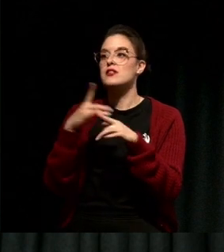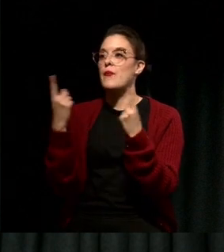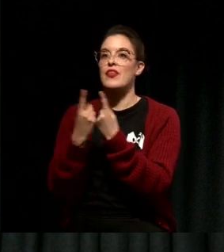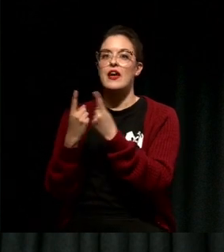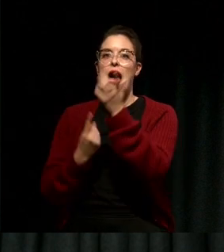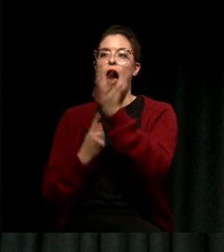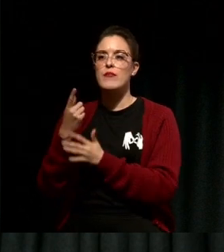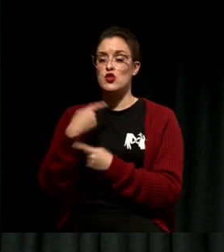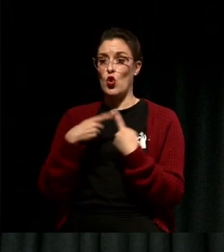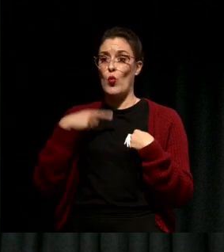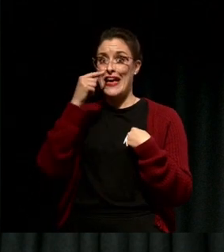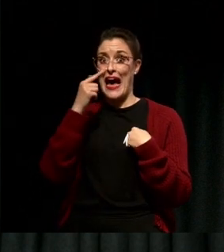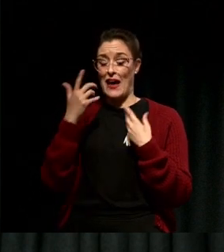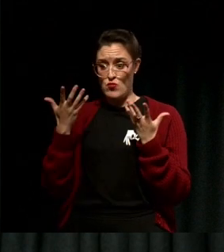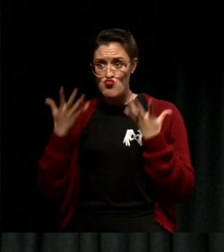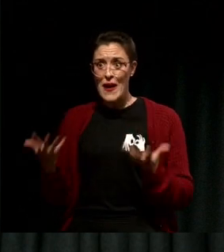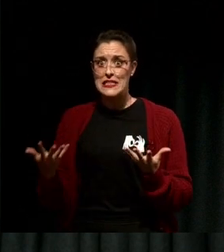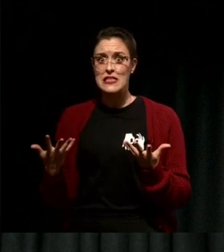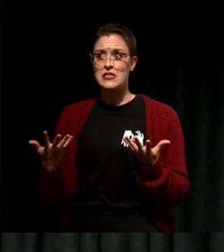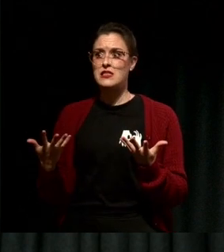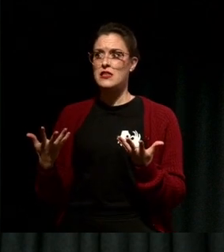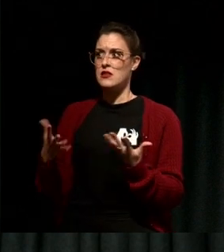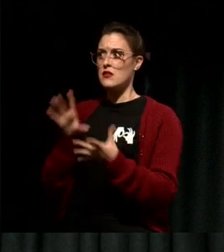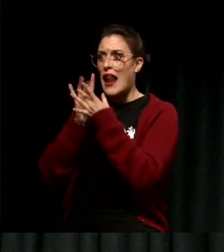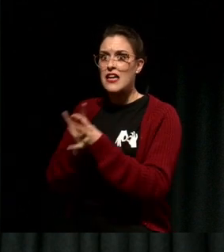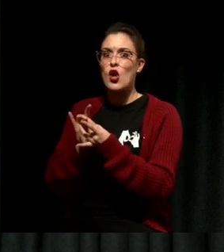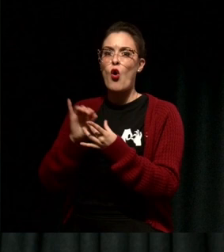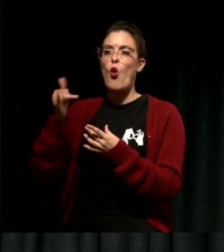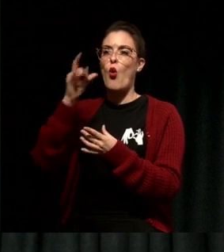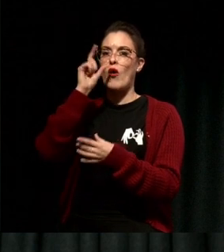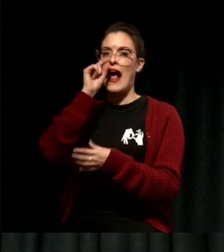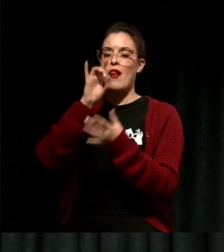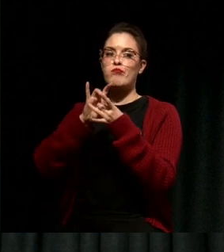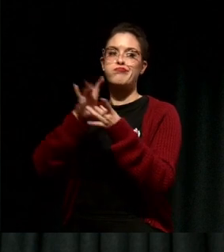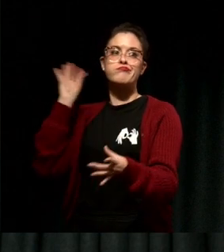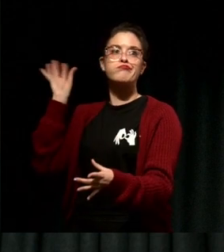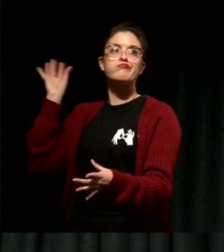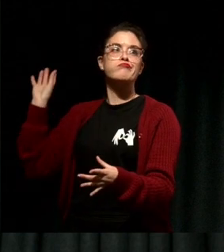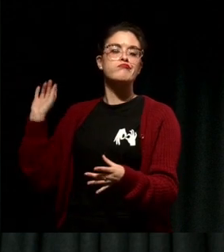Unless we consciously shift out of the perspective of righteousness or entitlement to one of